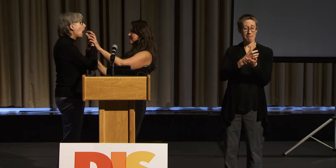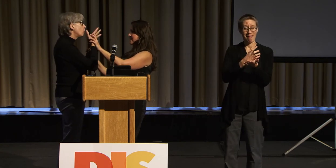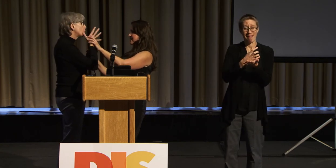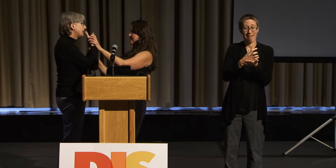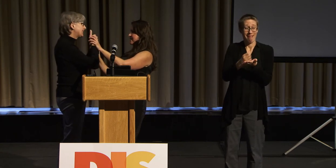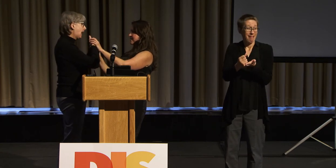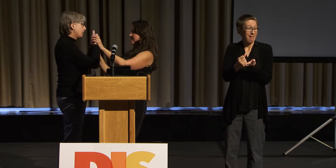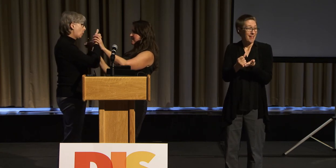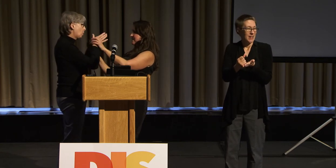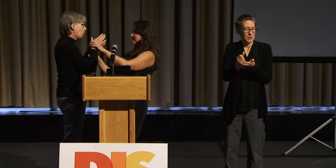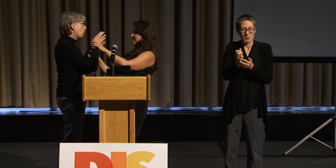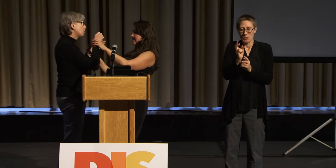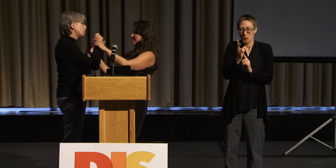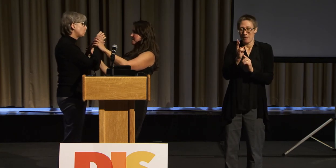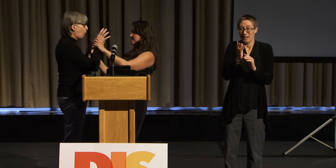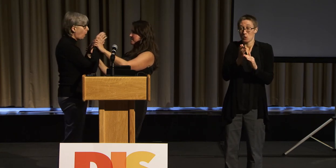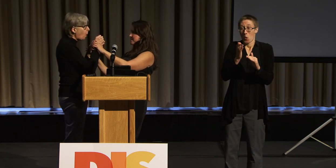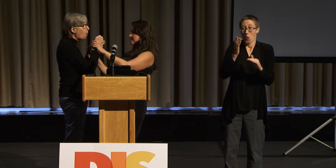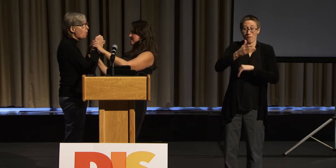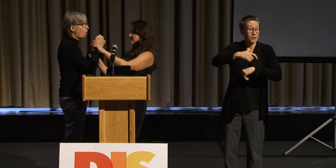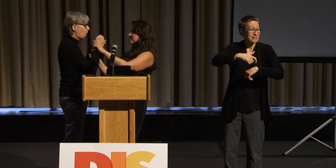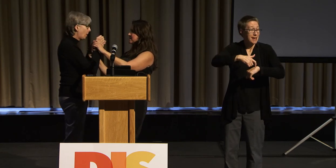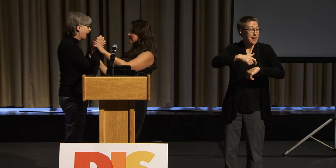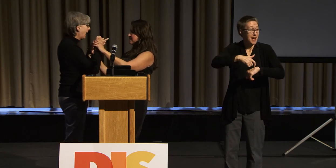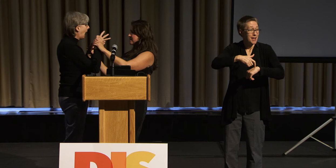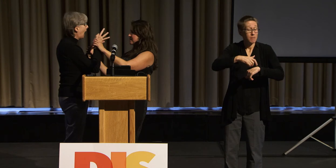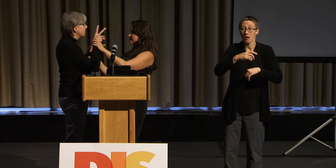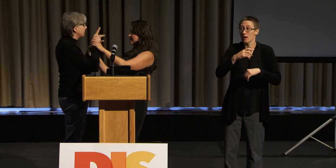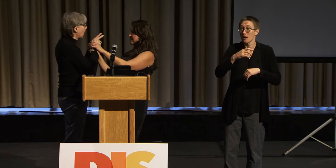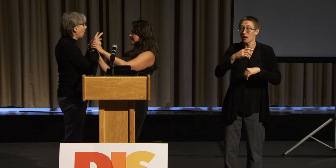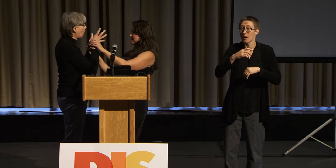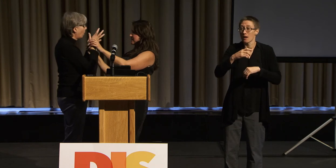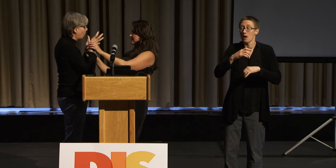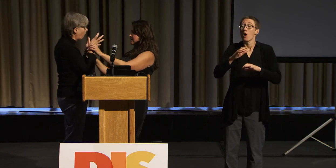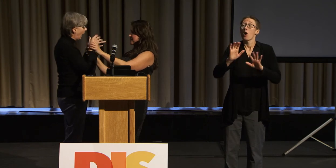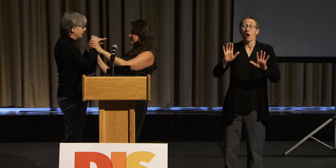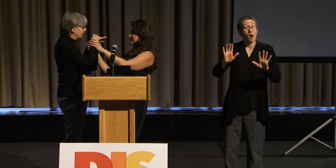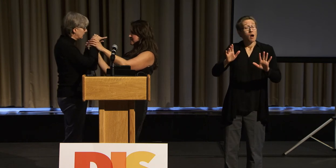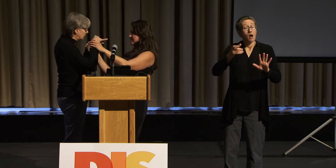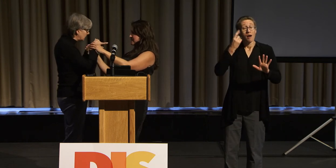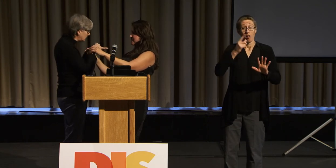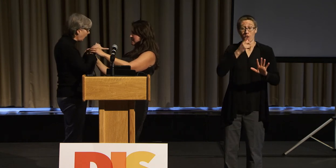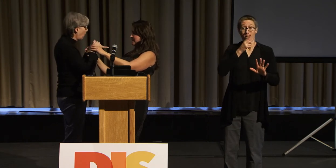so if folks still want to just sit and wait,